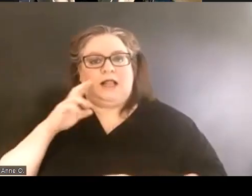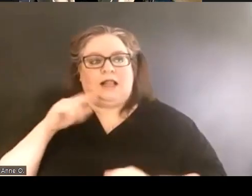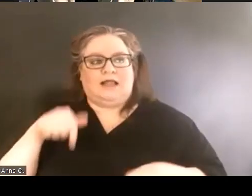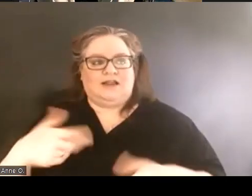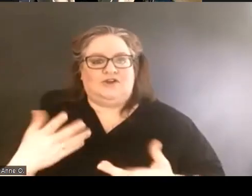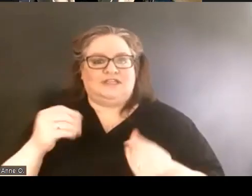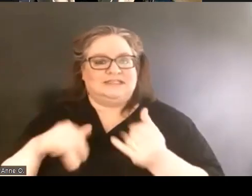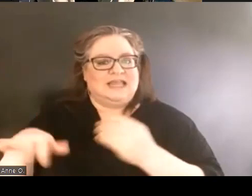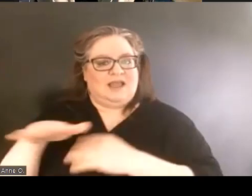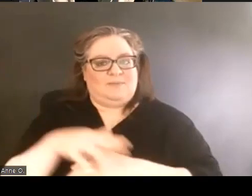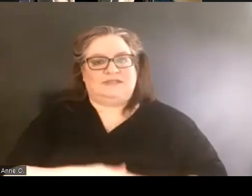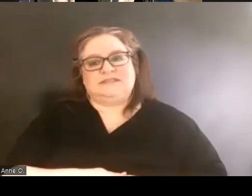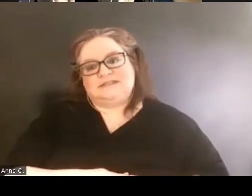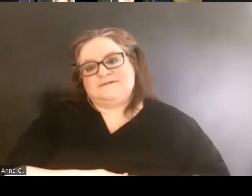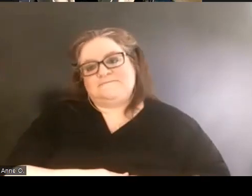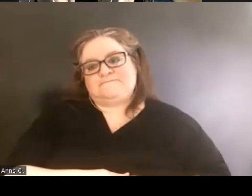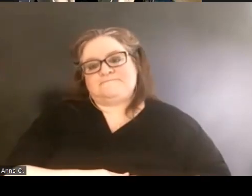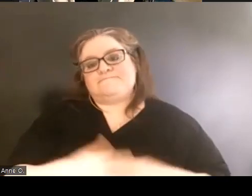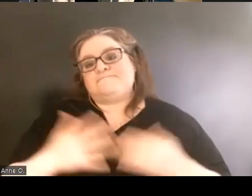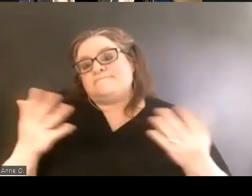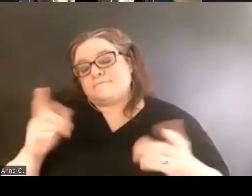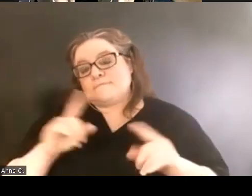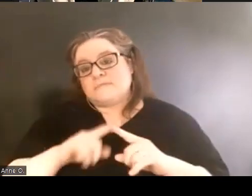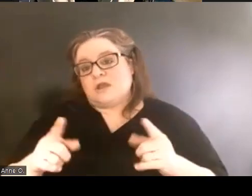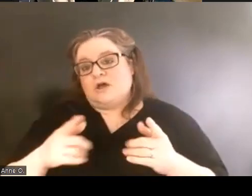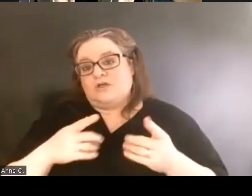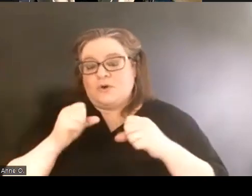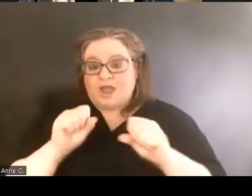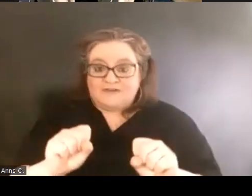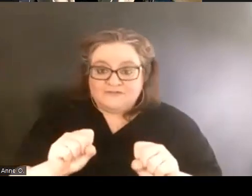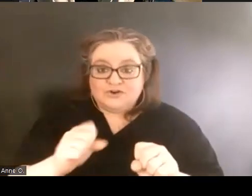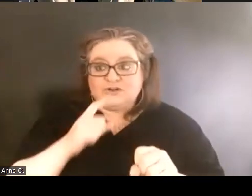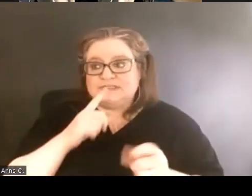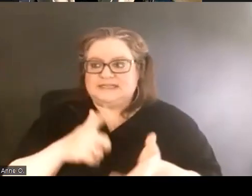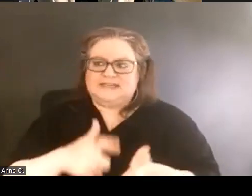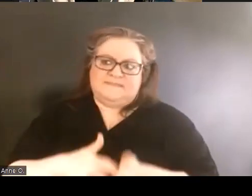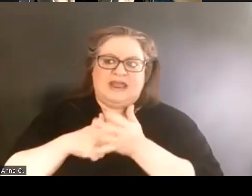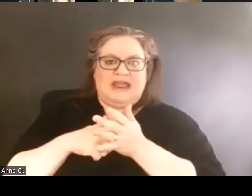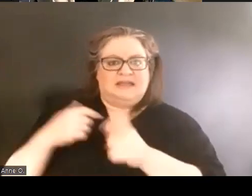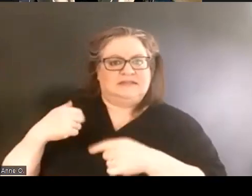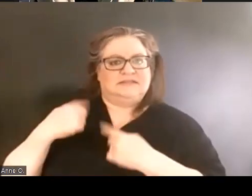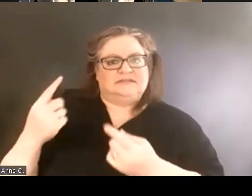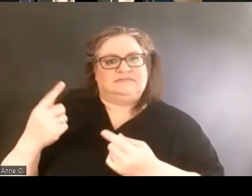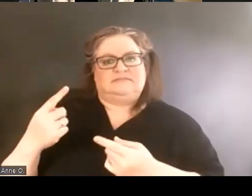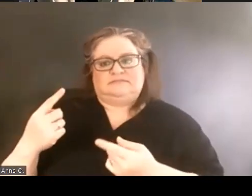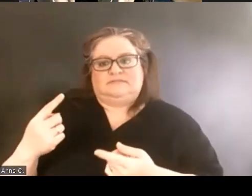And so although efforts and demands have been made over the course of 30 years